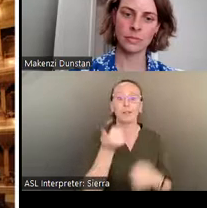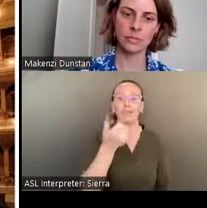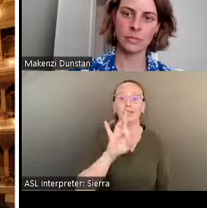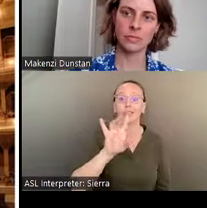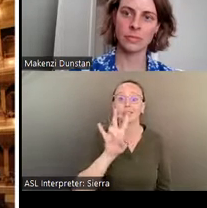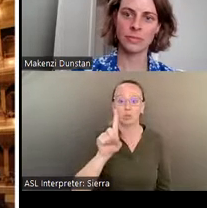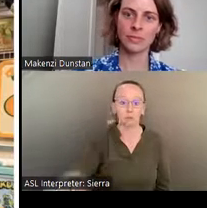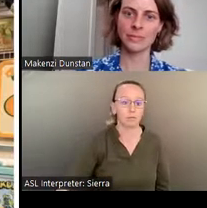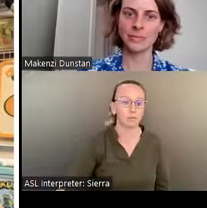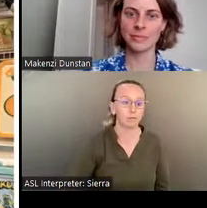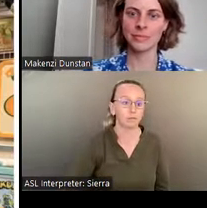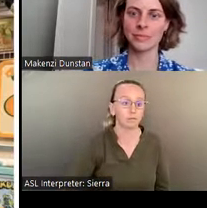Next slide please, Mike.